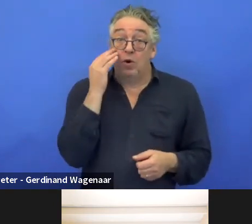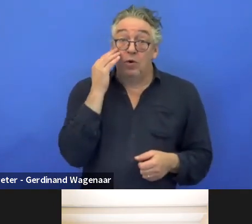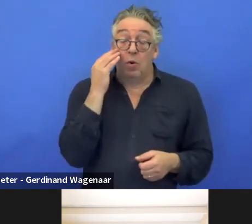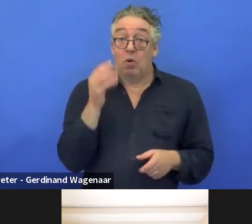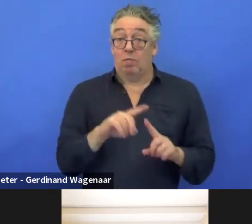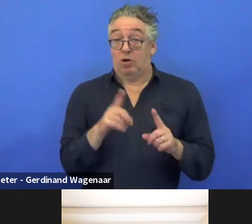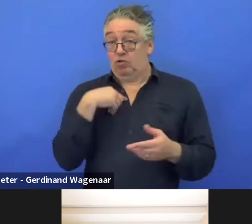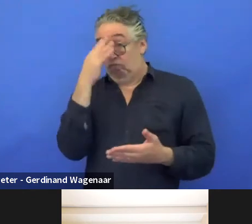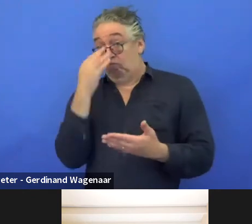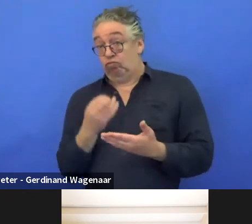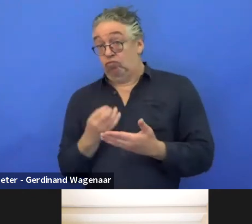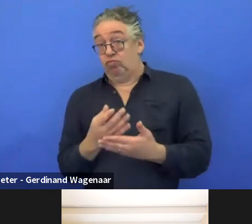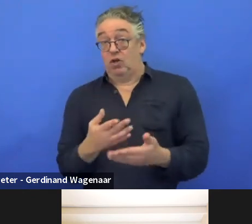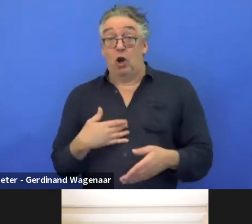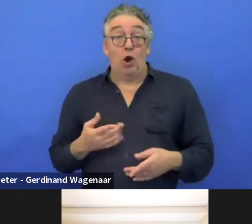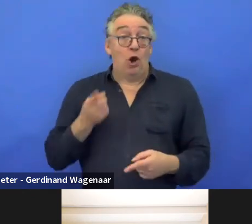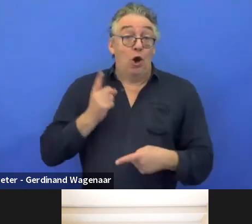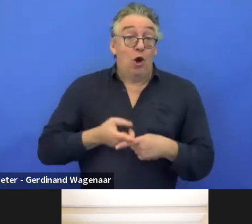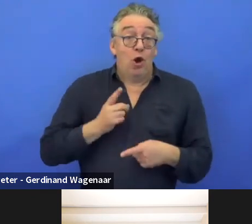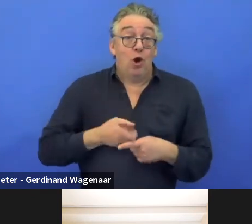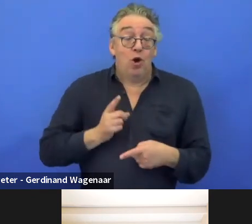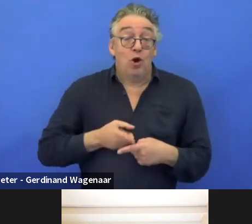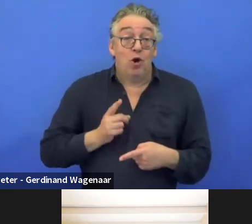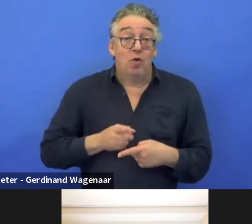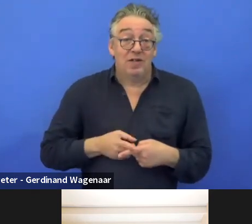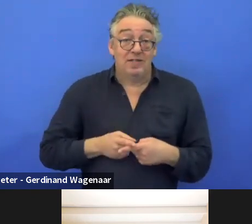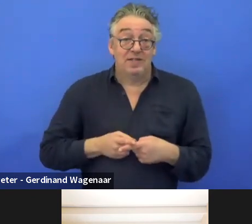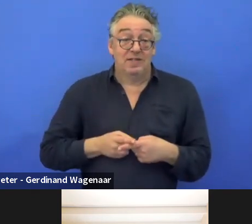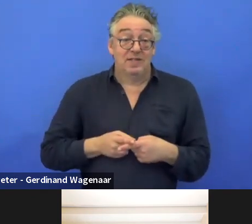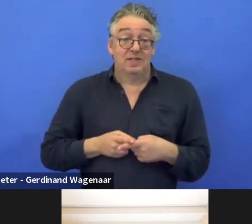that does not fund nationally, very easily